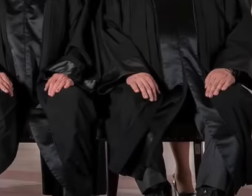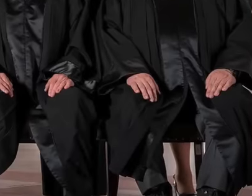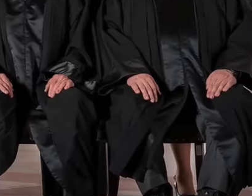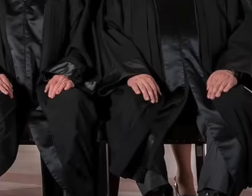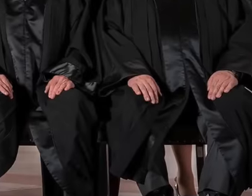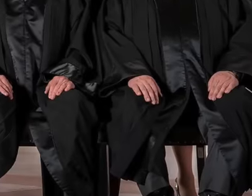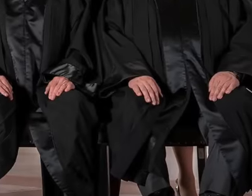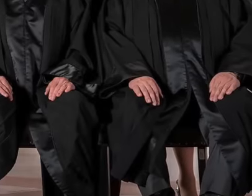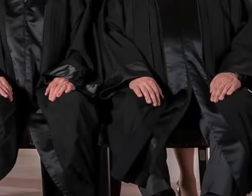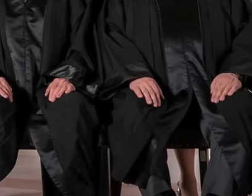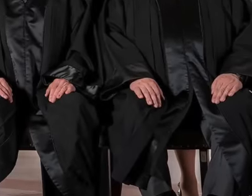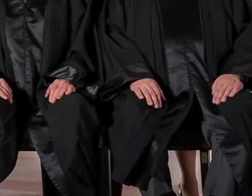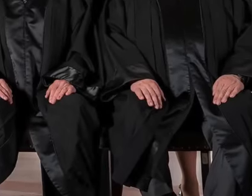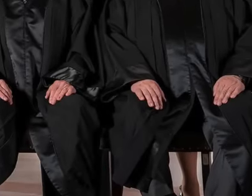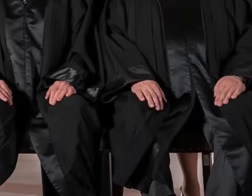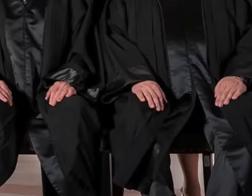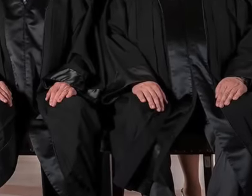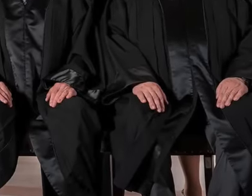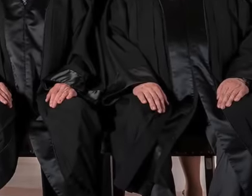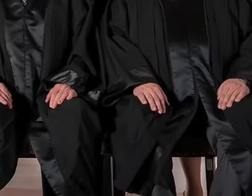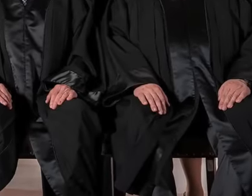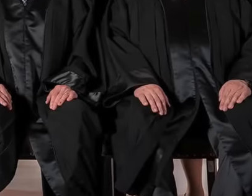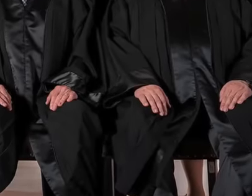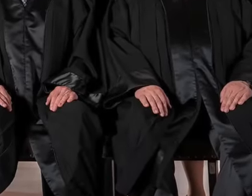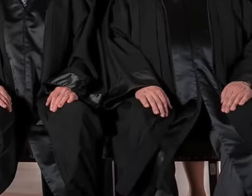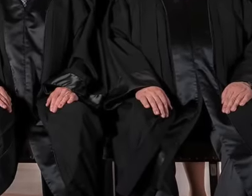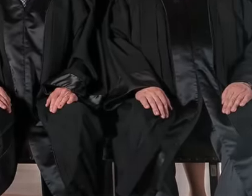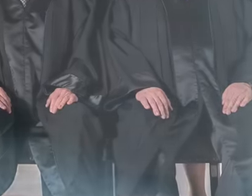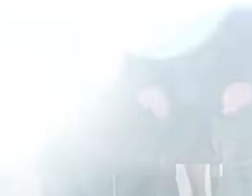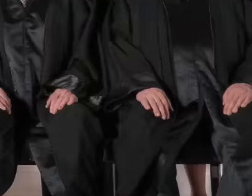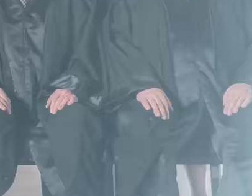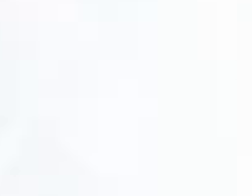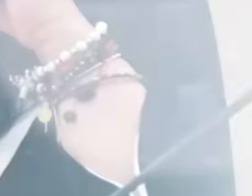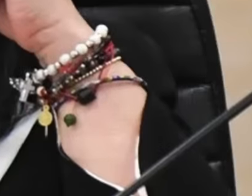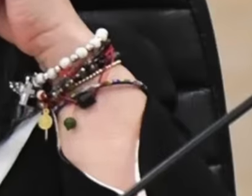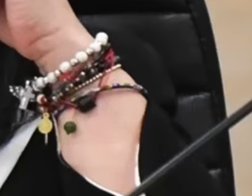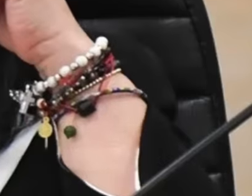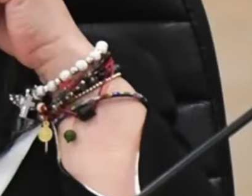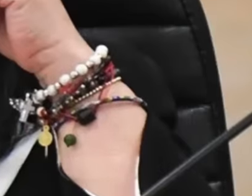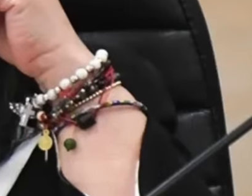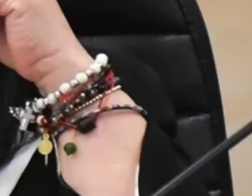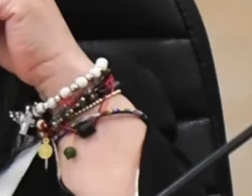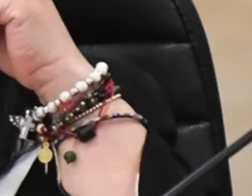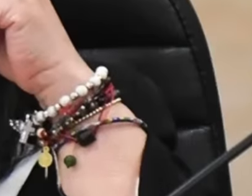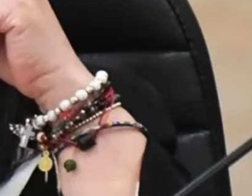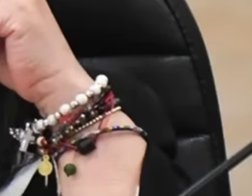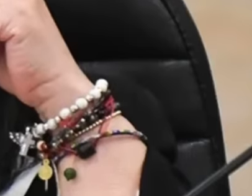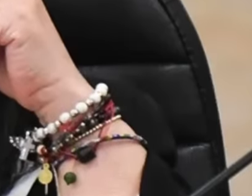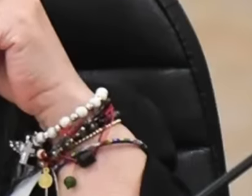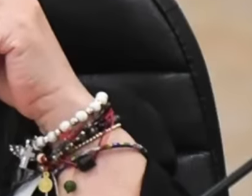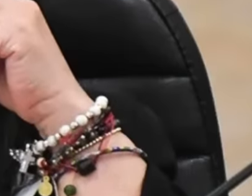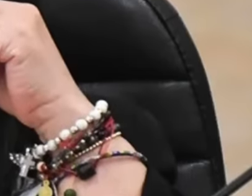judges of the court and mentioned that their weak blows that they are giving no longer have any effect.